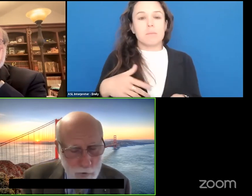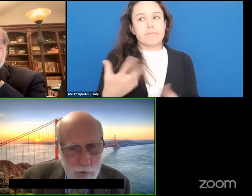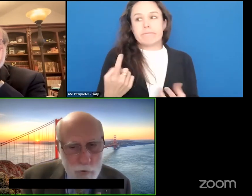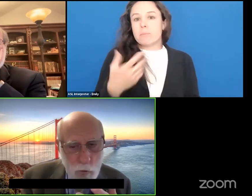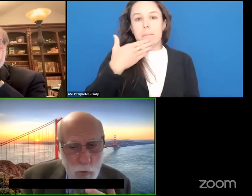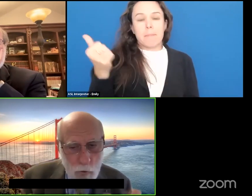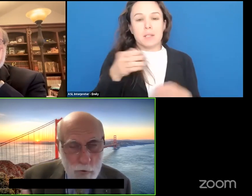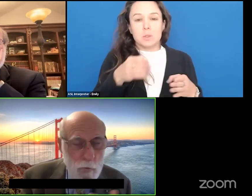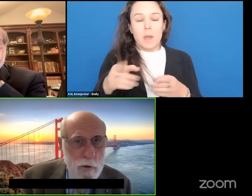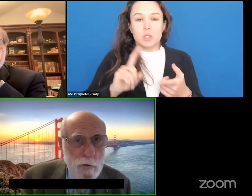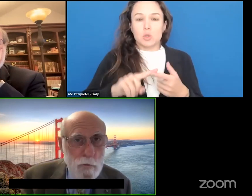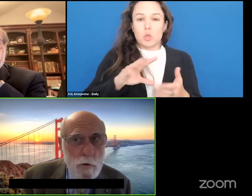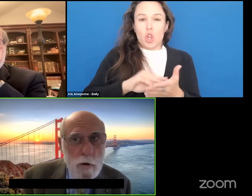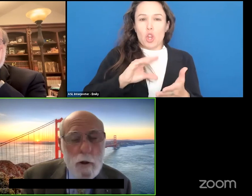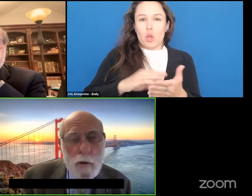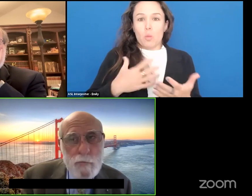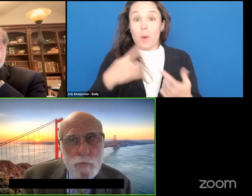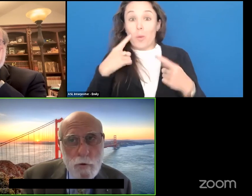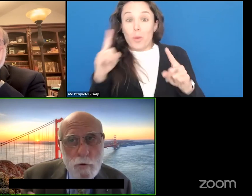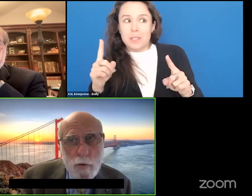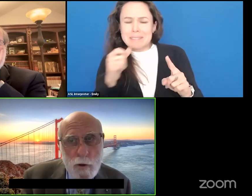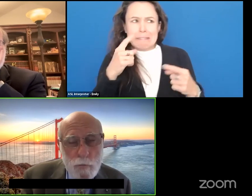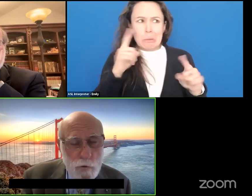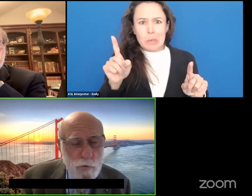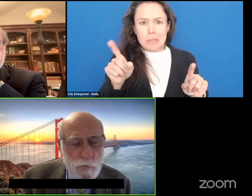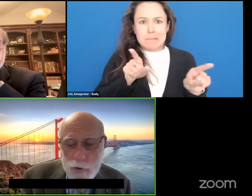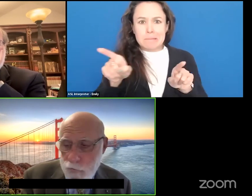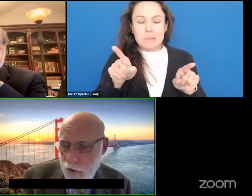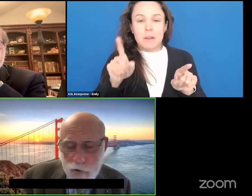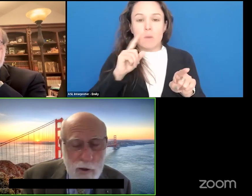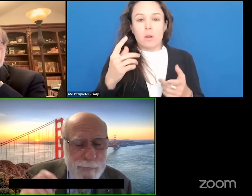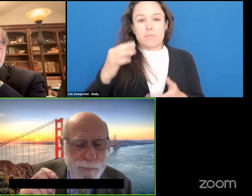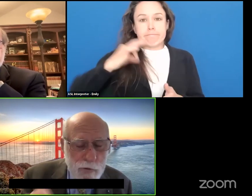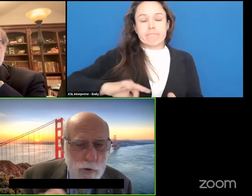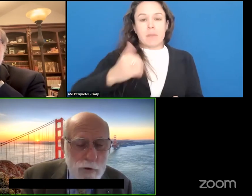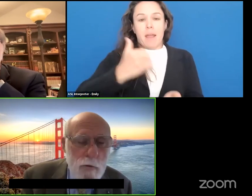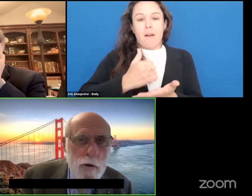to learn what works and what doesn't work for useful interfaces and the reason I want